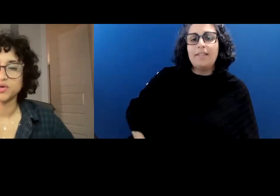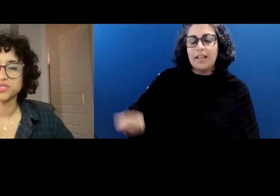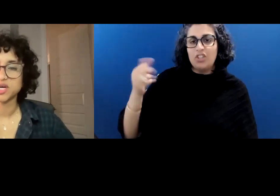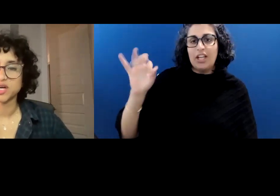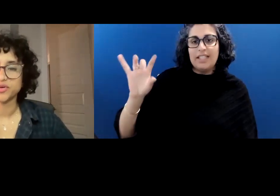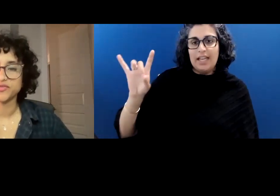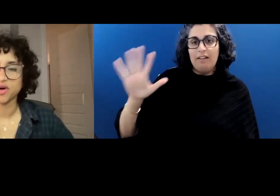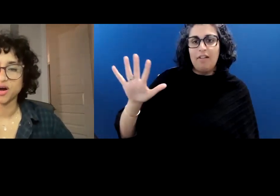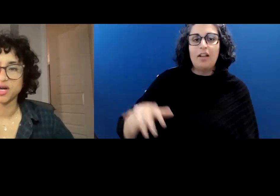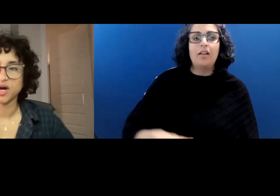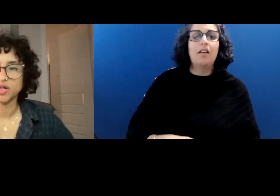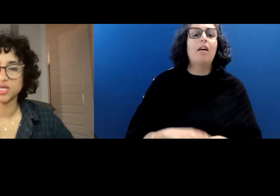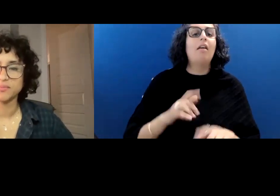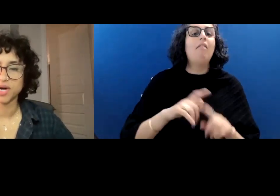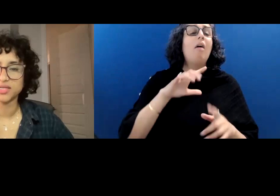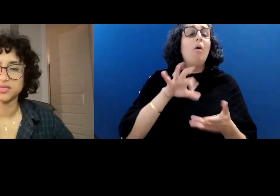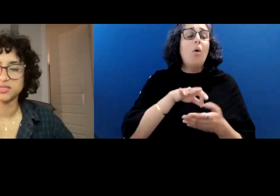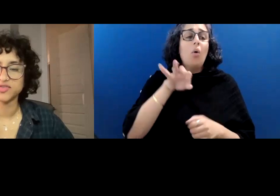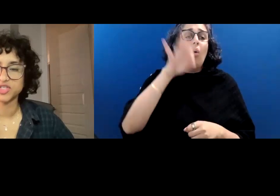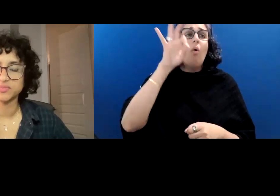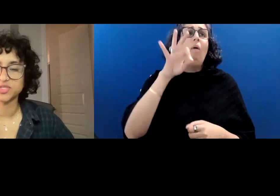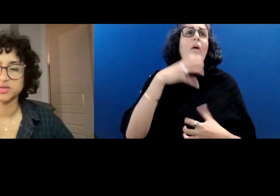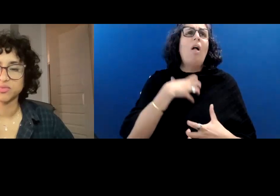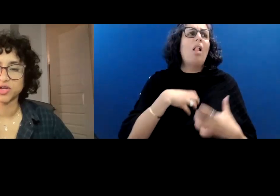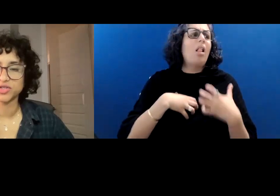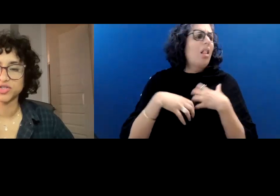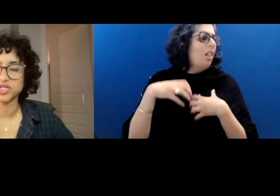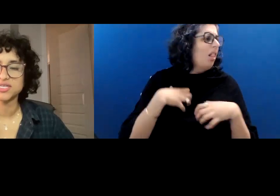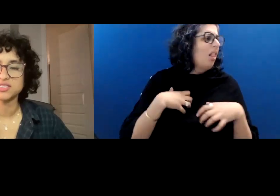From ghost, hungry fog, hulking bodies of ships emerge.